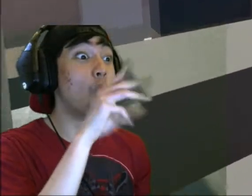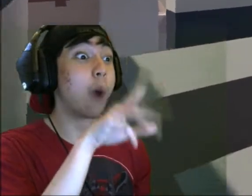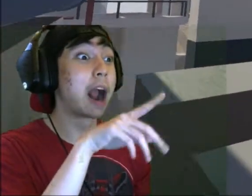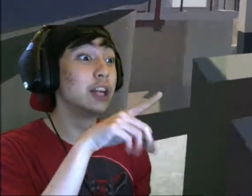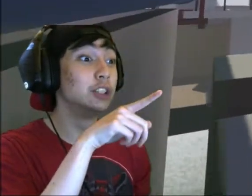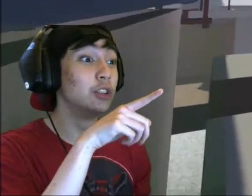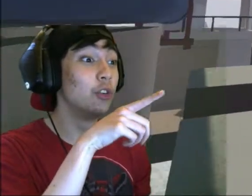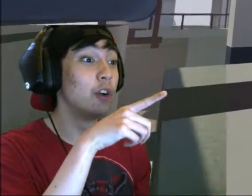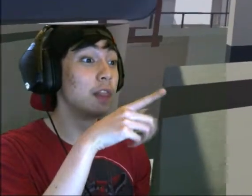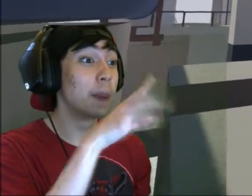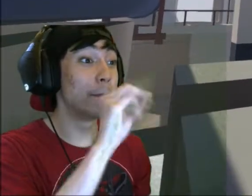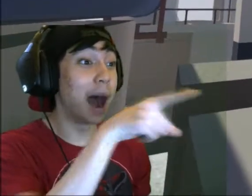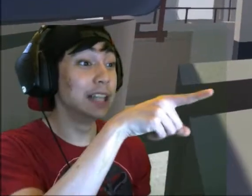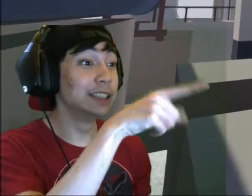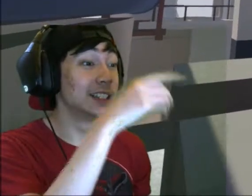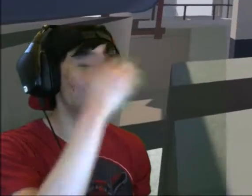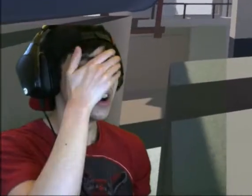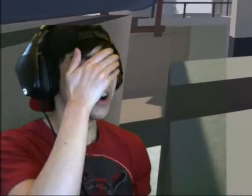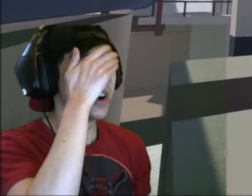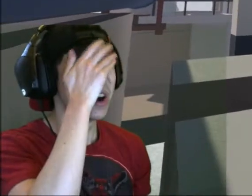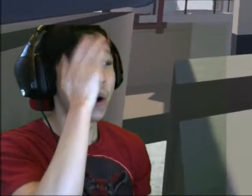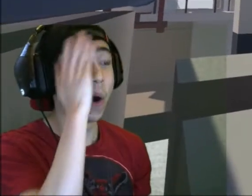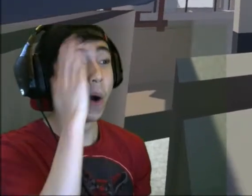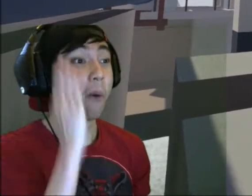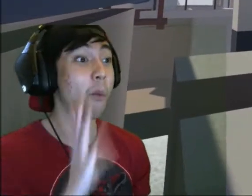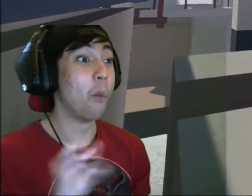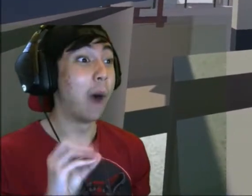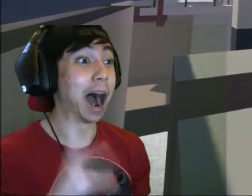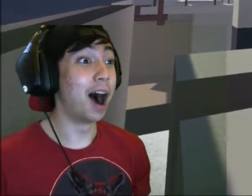No way?! There is the box! Wow...